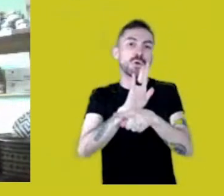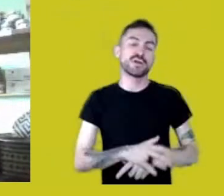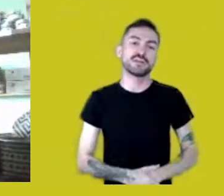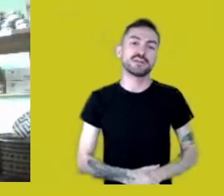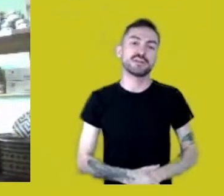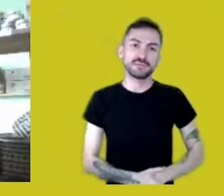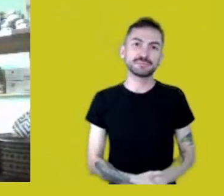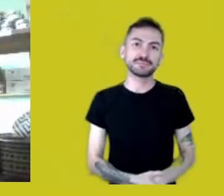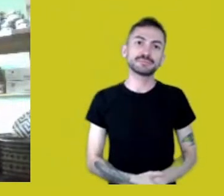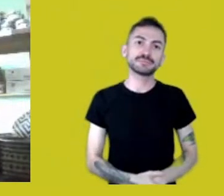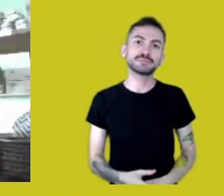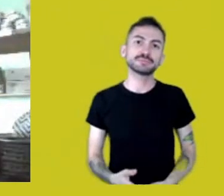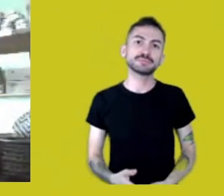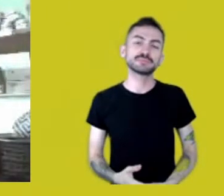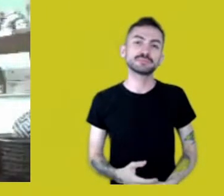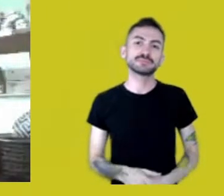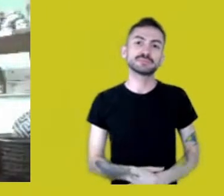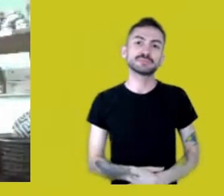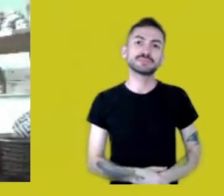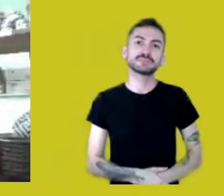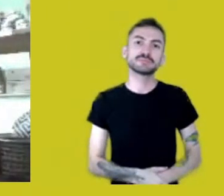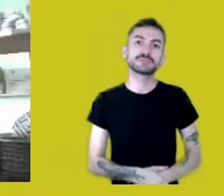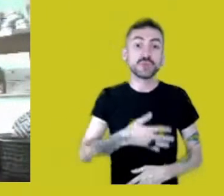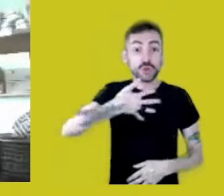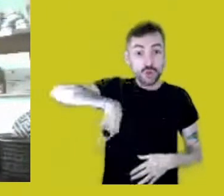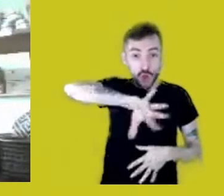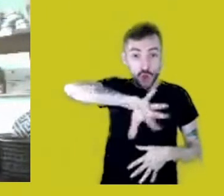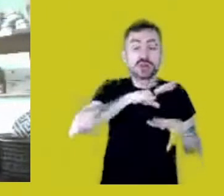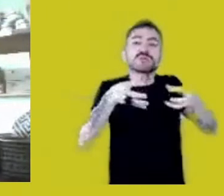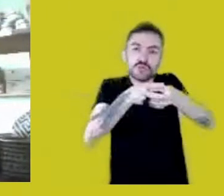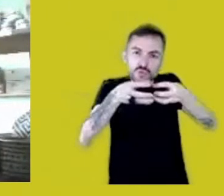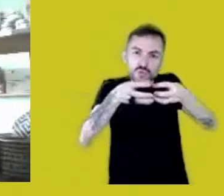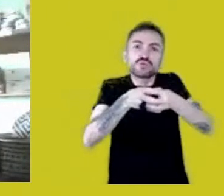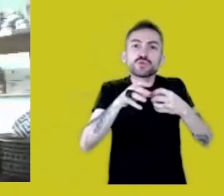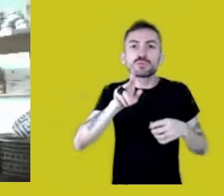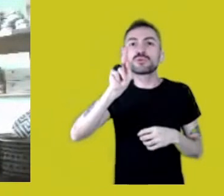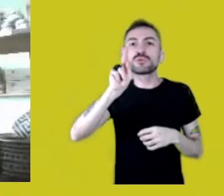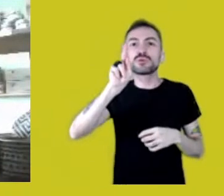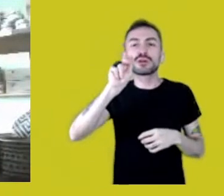We, the Kaingáng, are a warrior people.